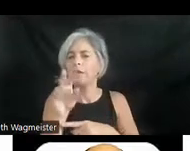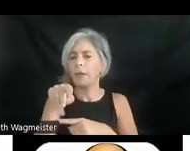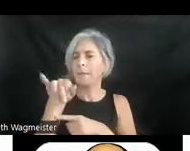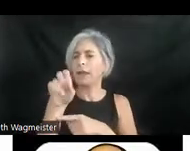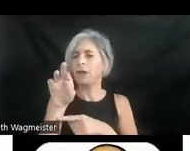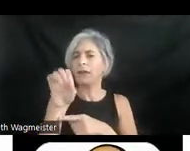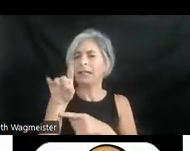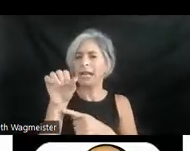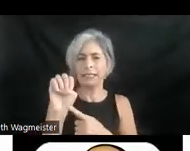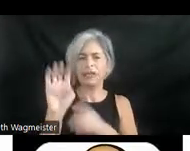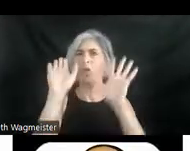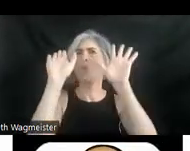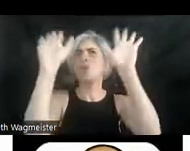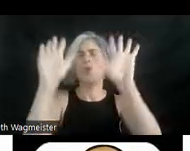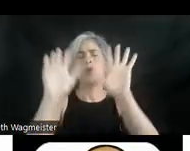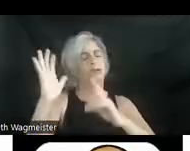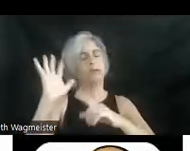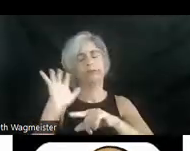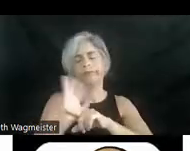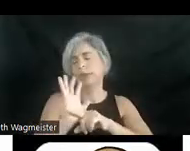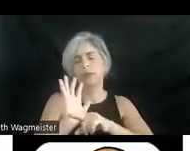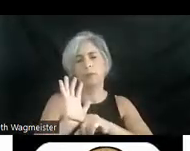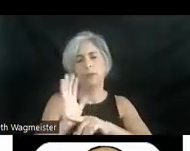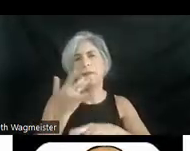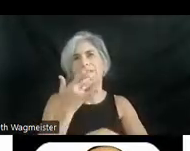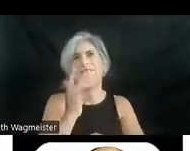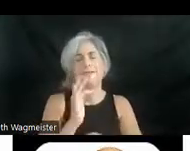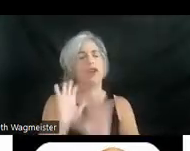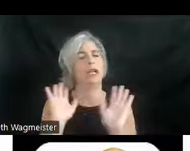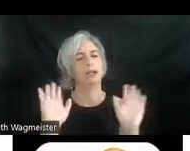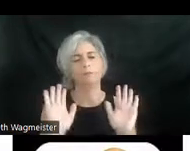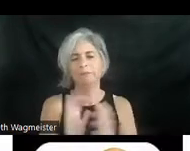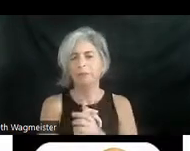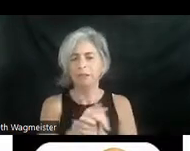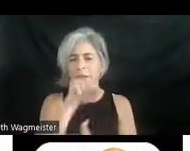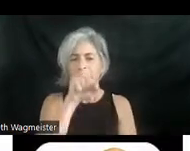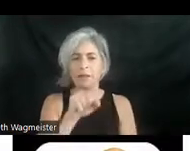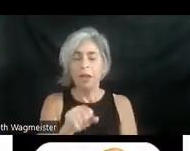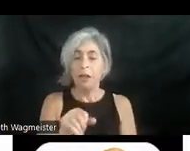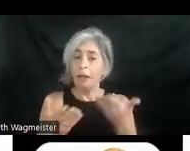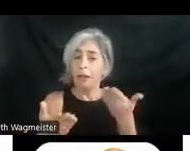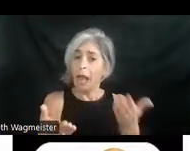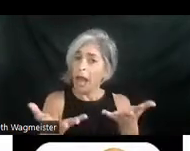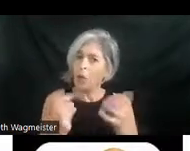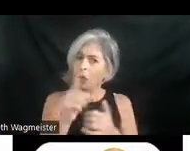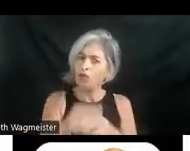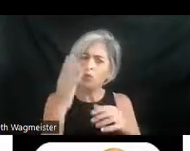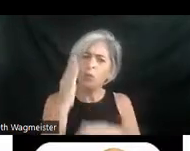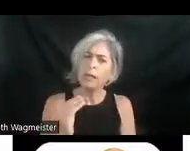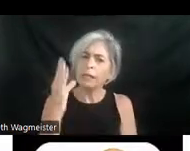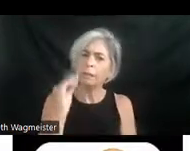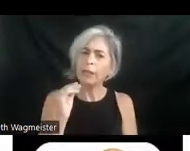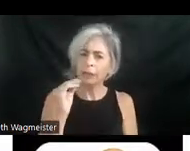film. You may have heard of it. One of my favorites. But I want you to experience it